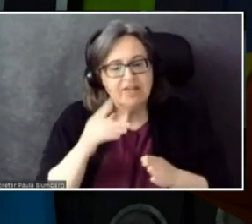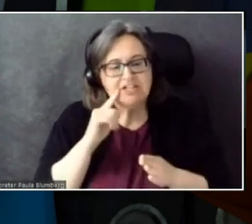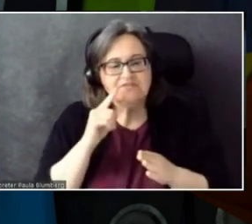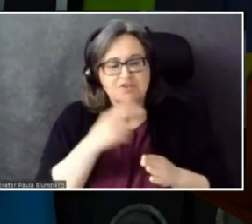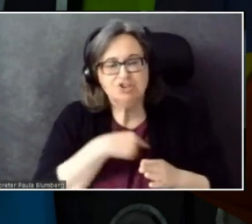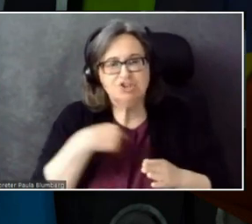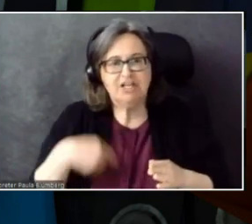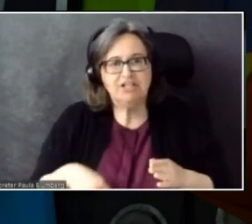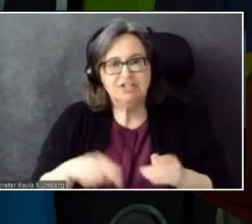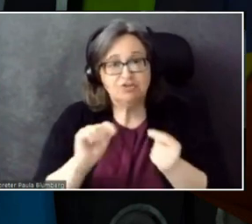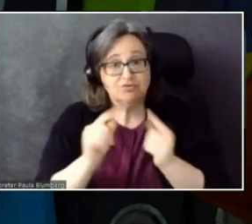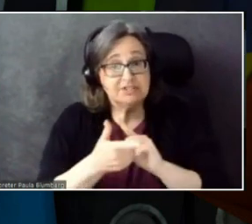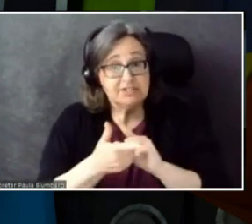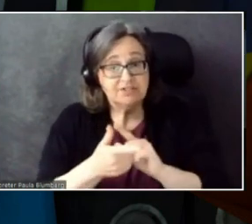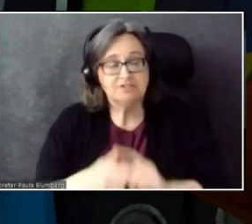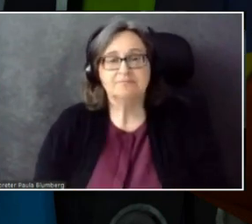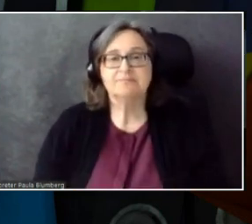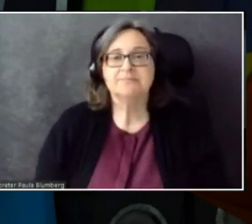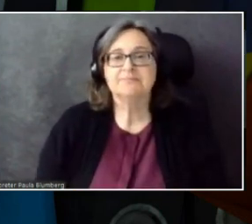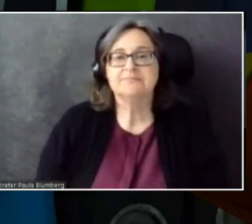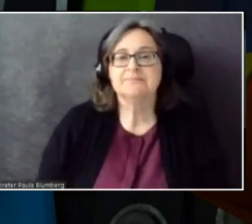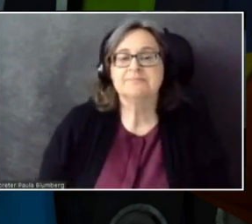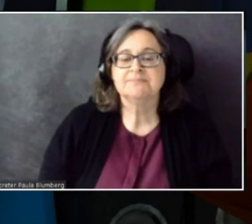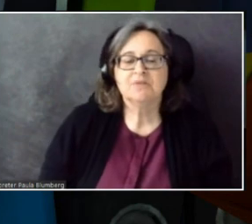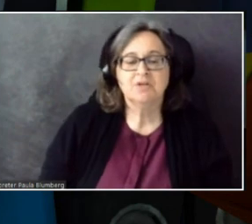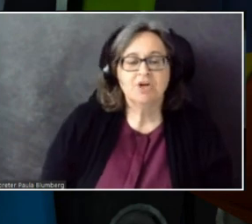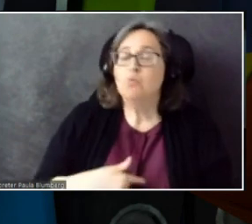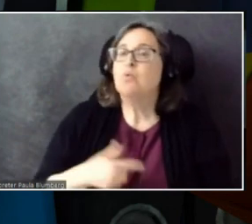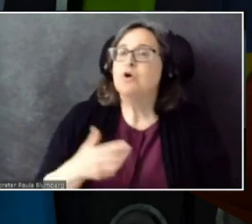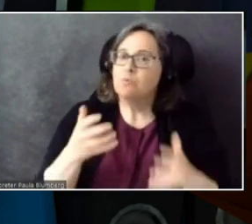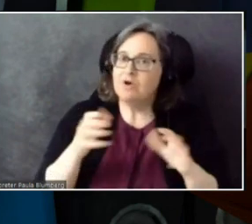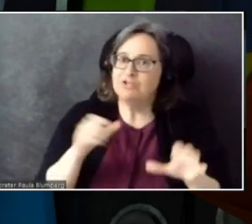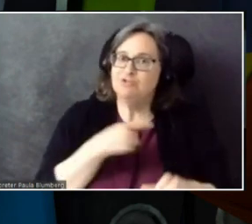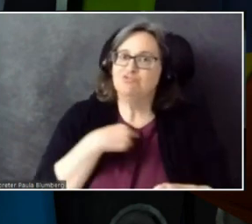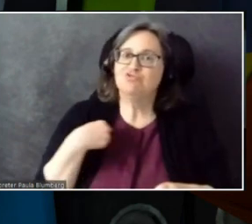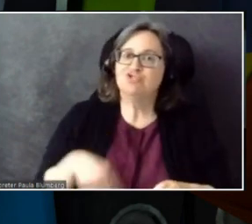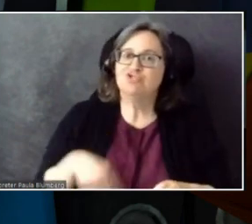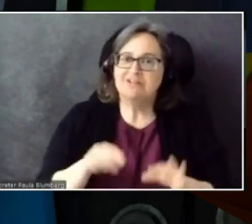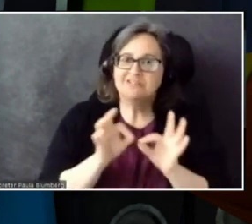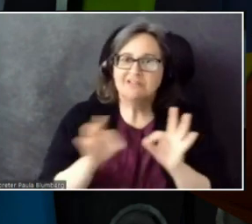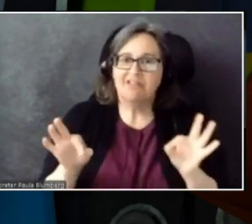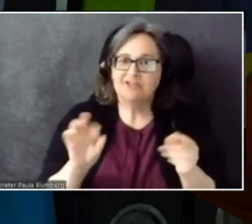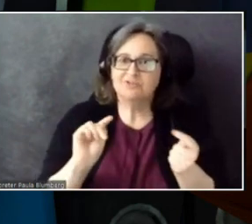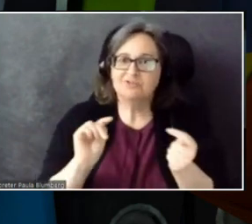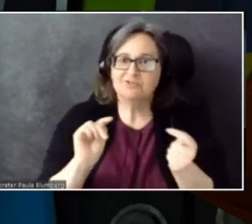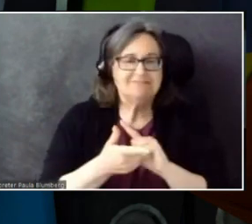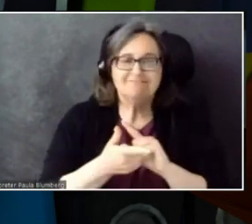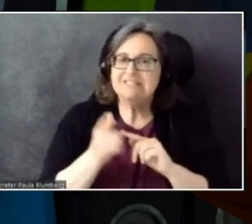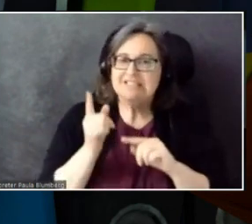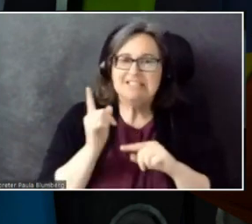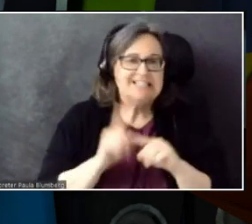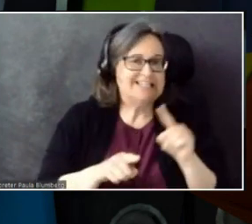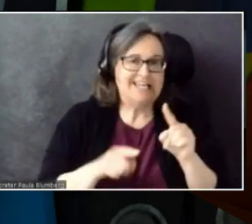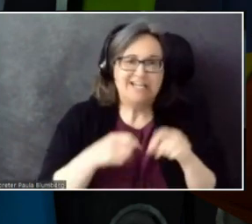I would love to do Chinese translation. Can't make any product announcements today.